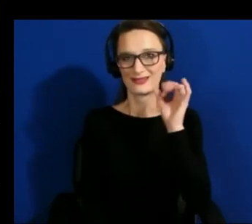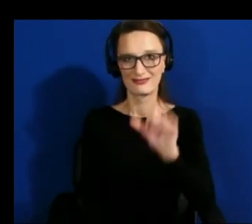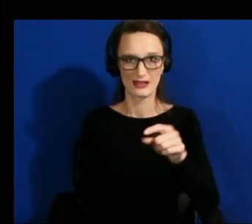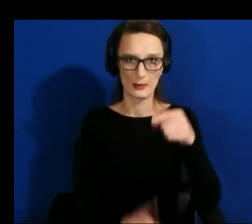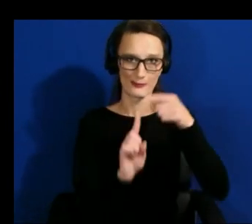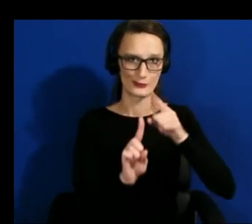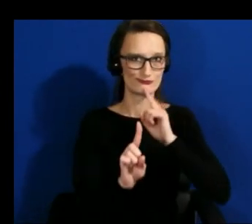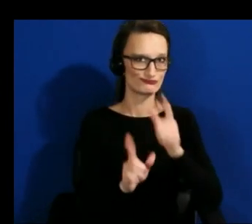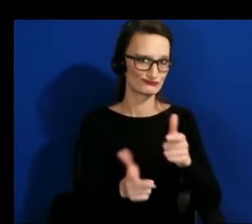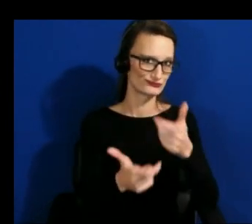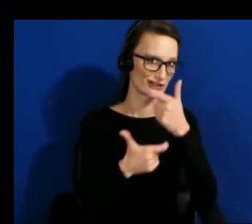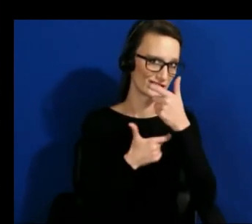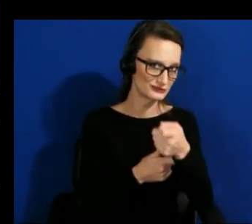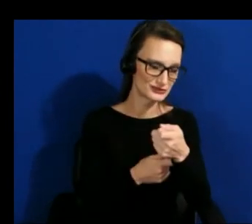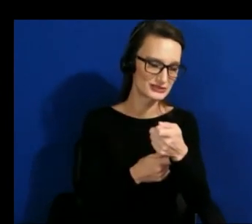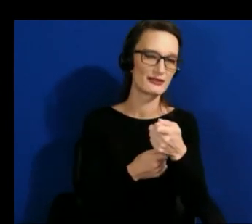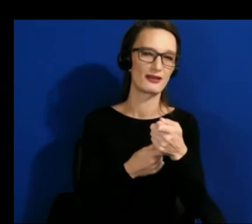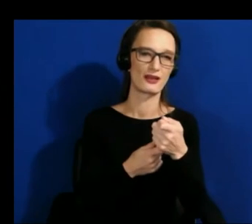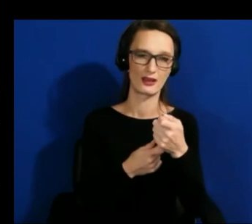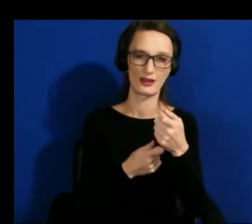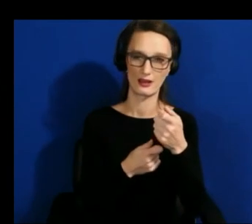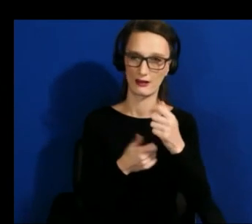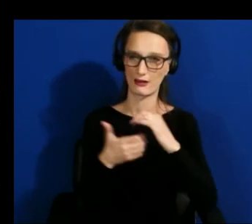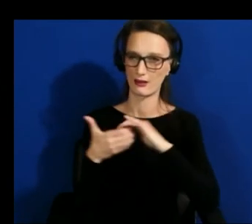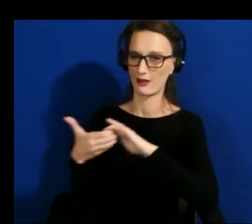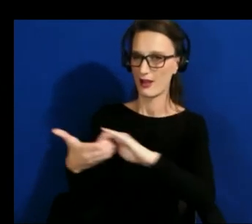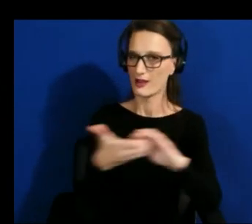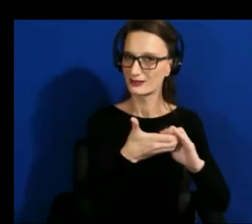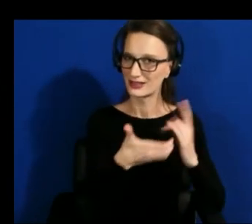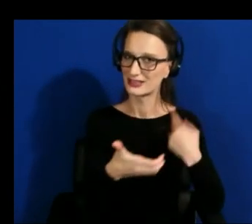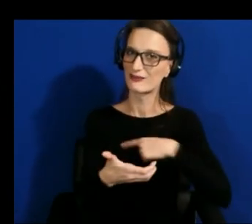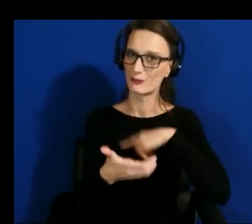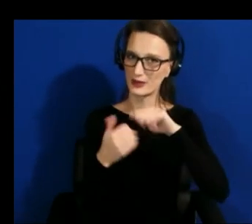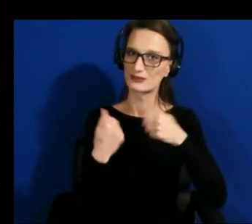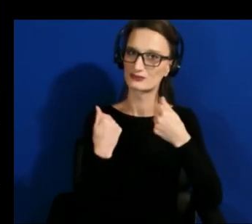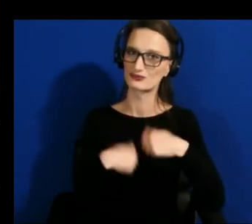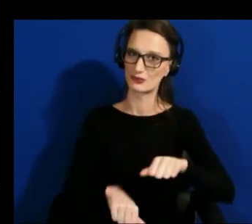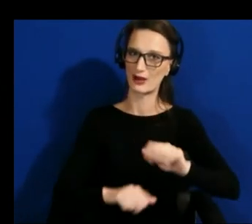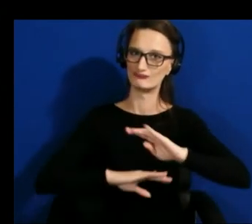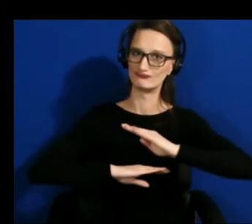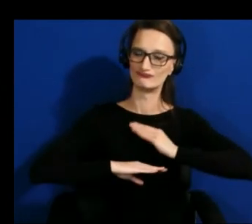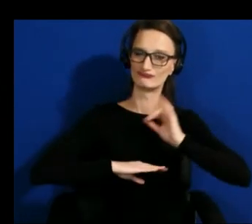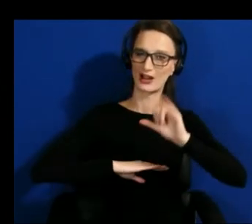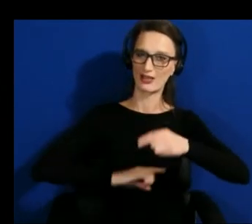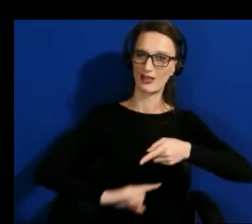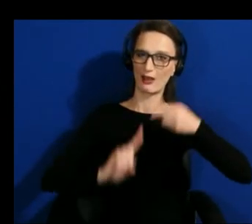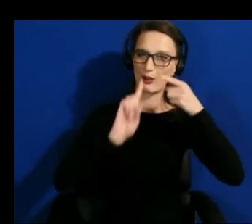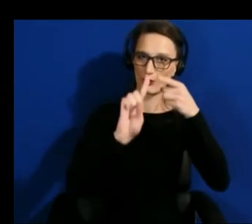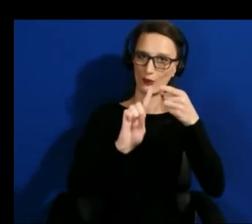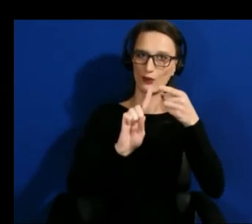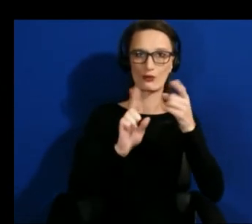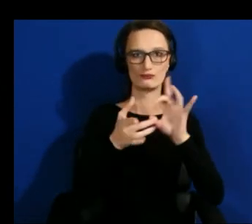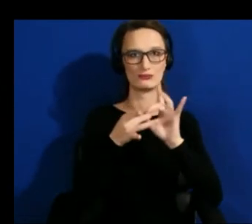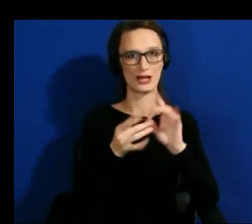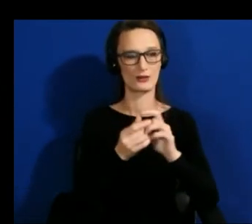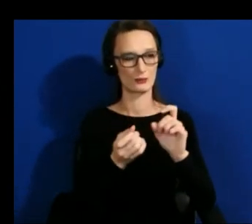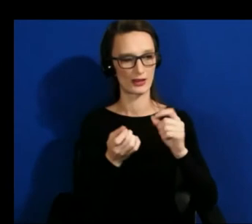do collectively as the xr access initiative terms of changing or broadening people's conception of